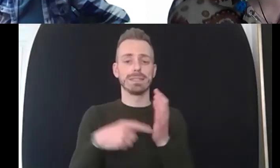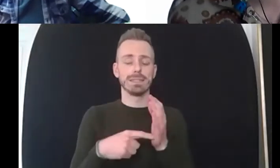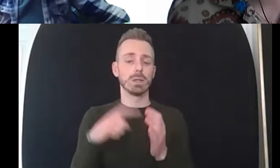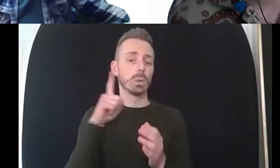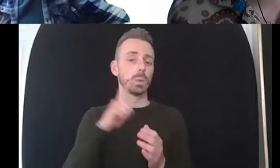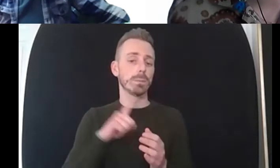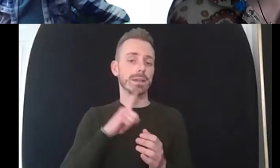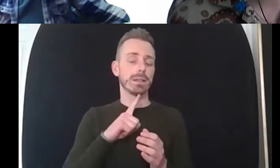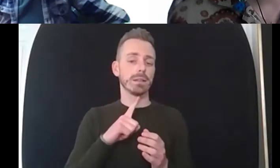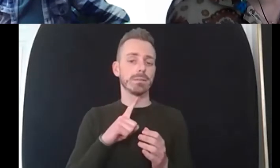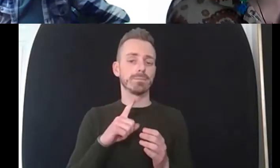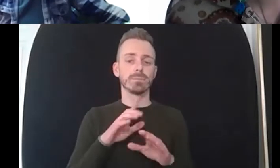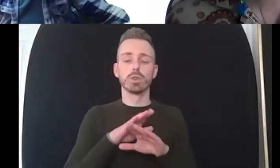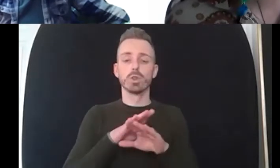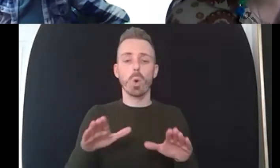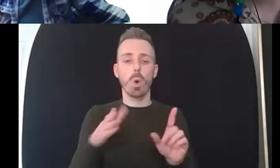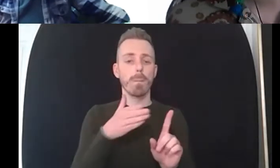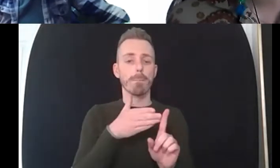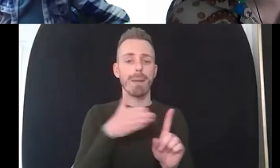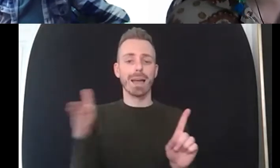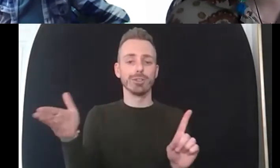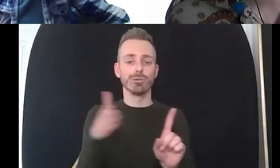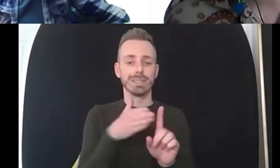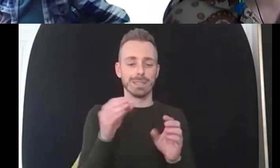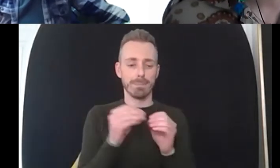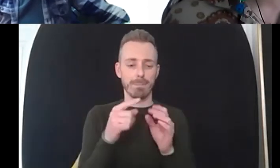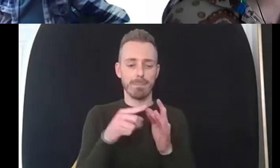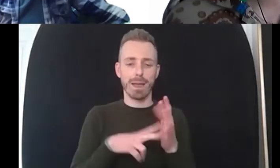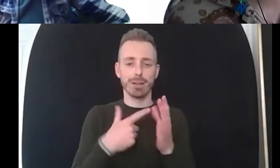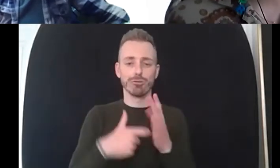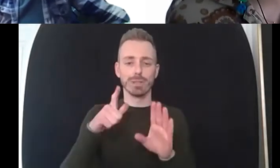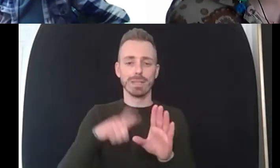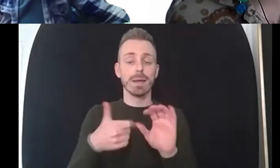peer support group and that's just been invaluable to so many people and such a great atmosphere and